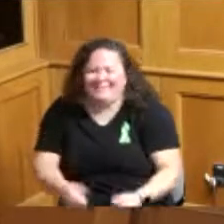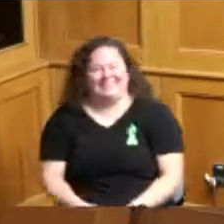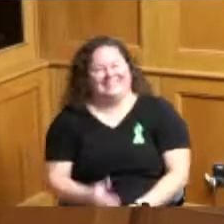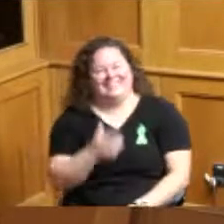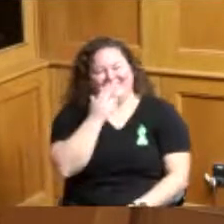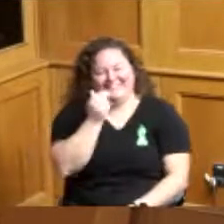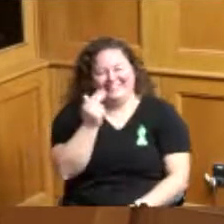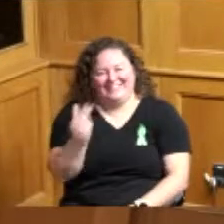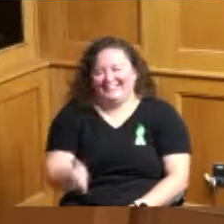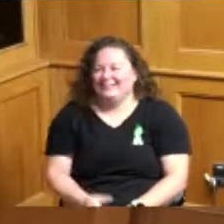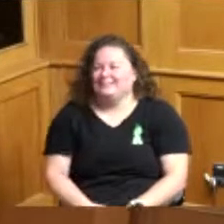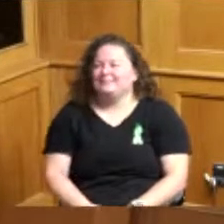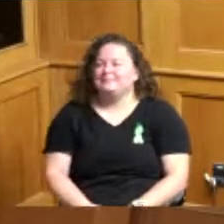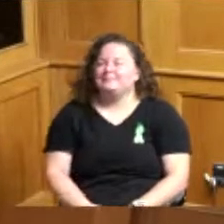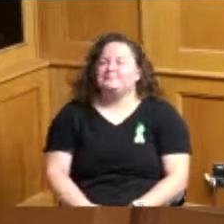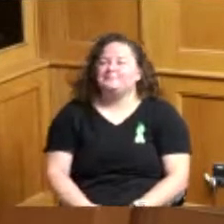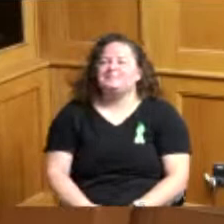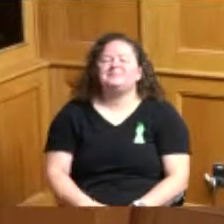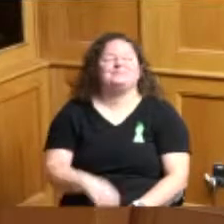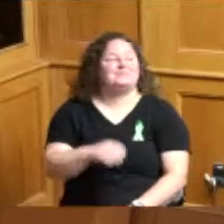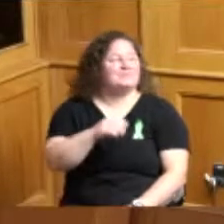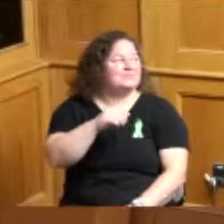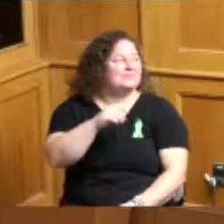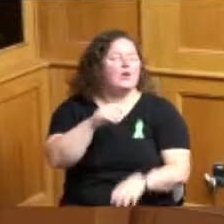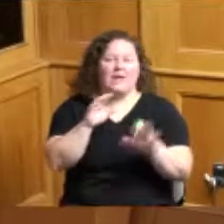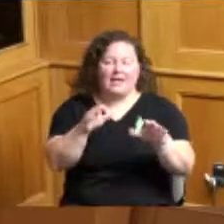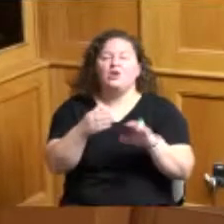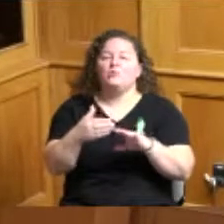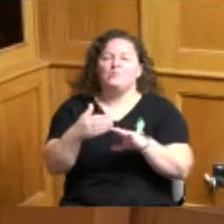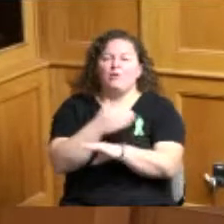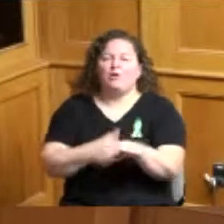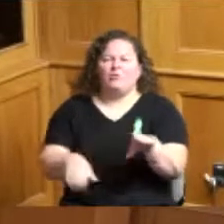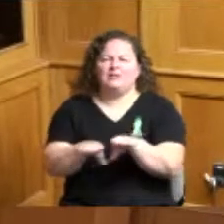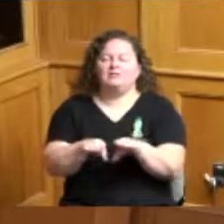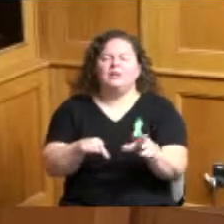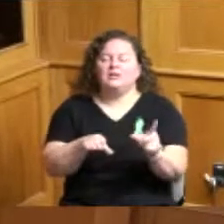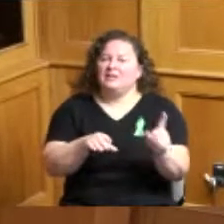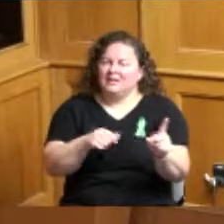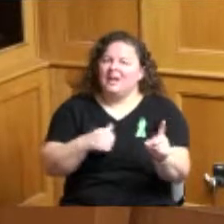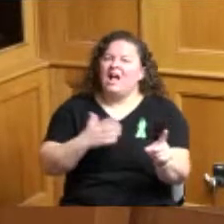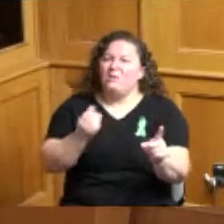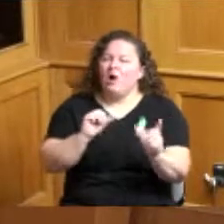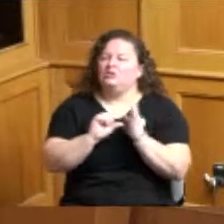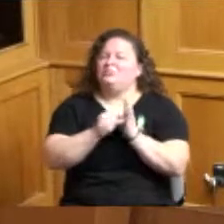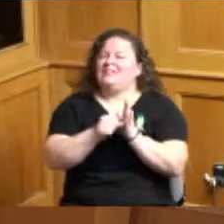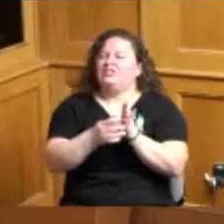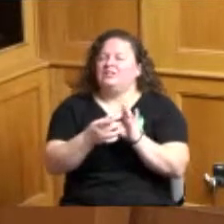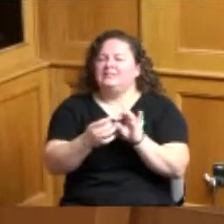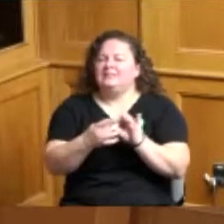before the Administrator finished I just wanted to highlight we heard a lot of concern and I think